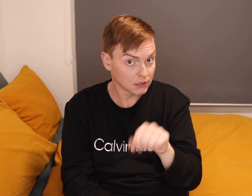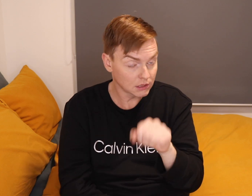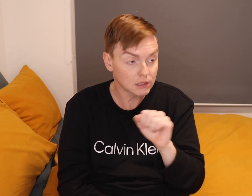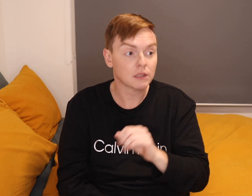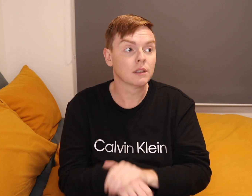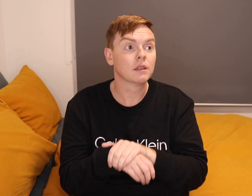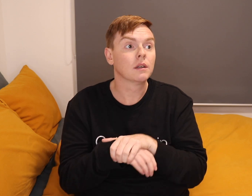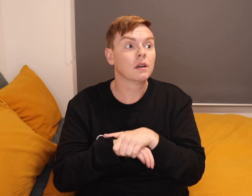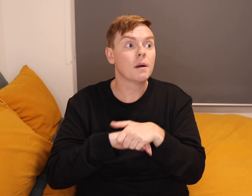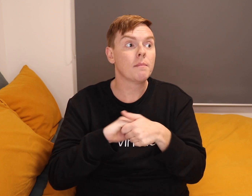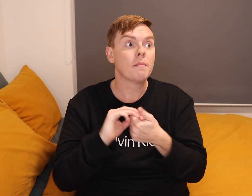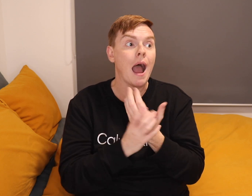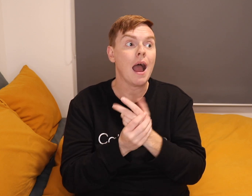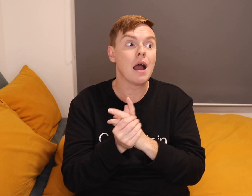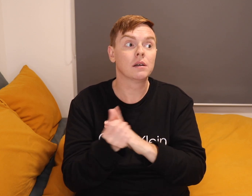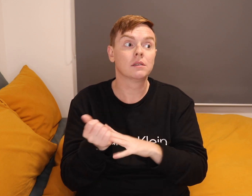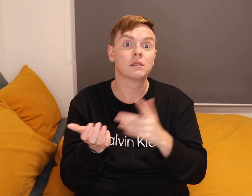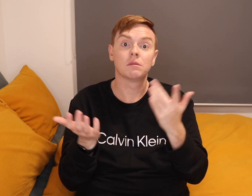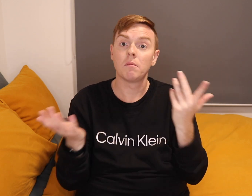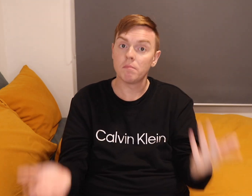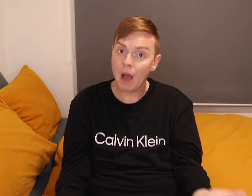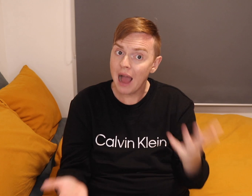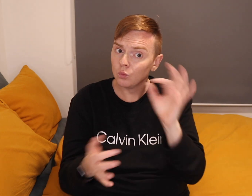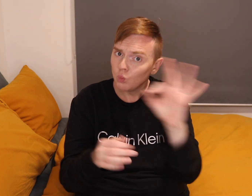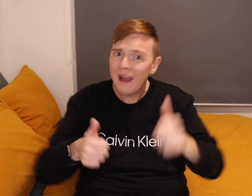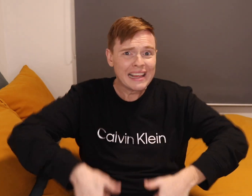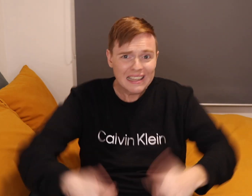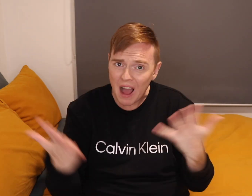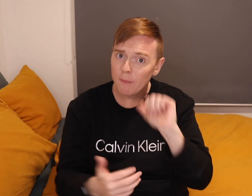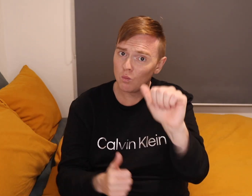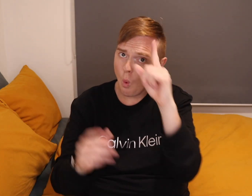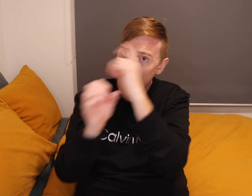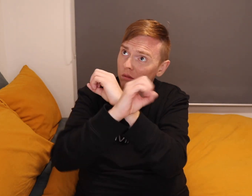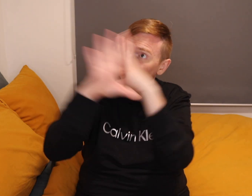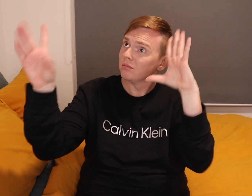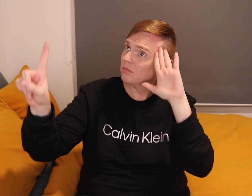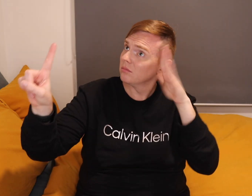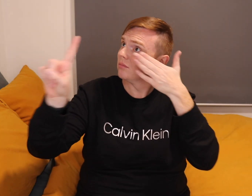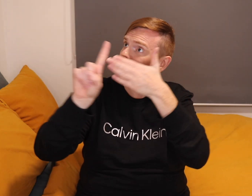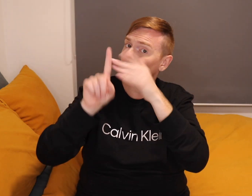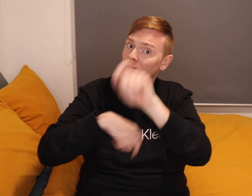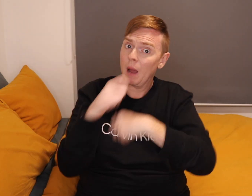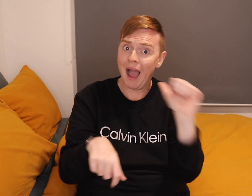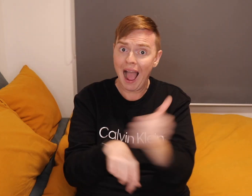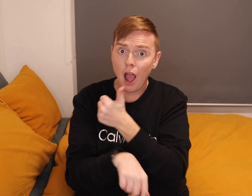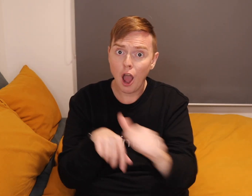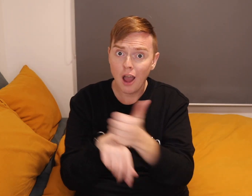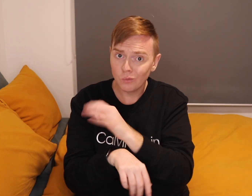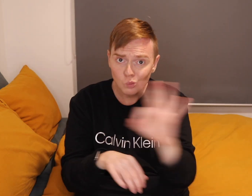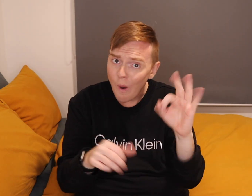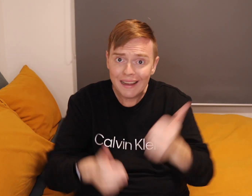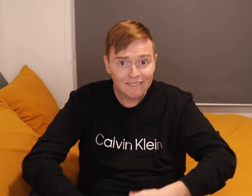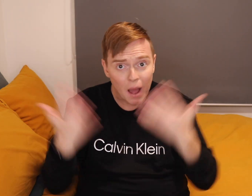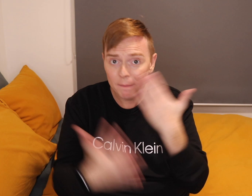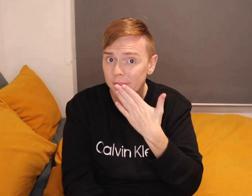Do not give up your goal to become an actor. Do not give up, please.